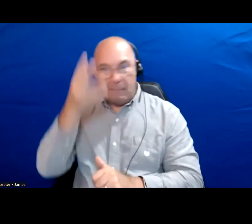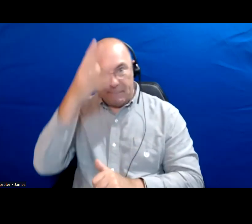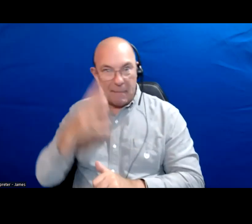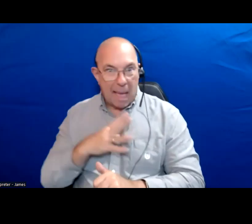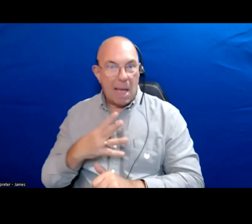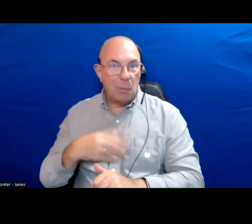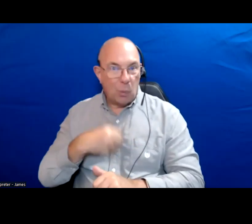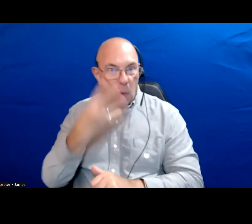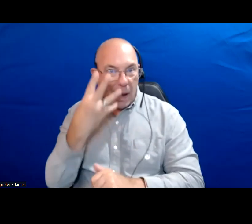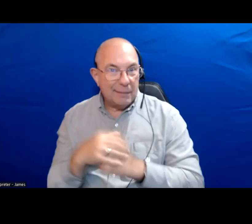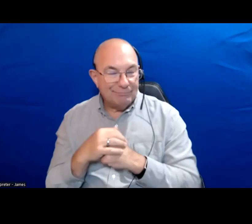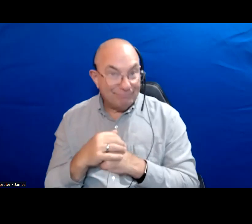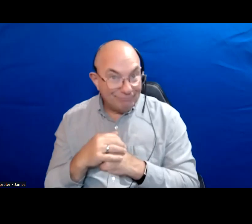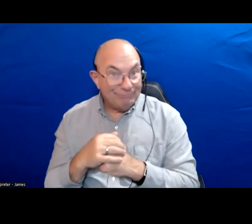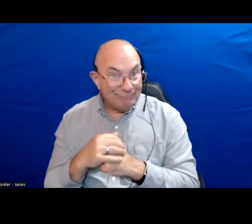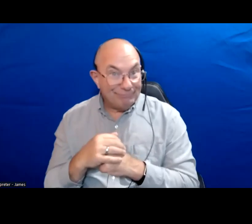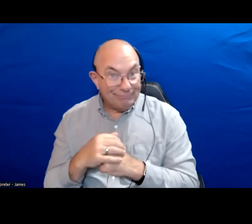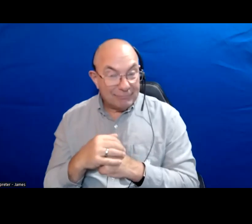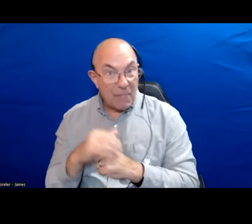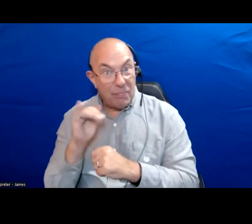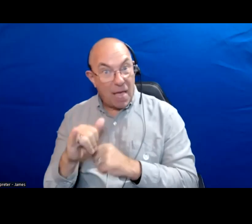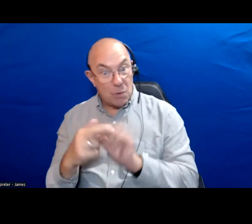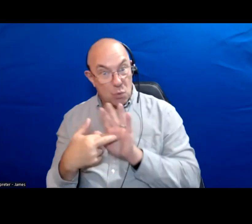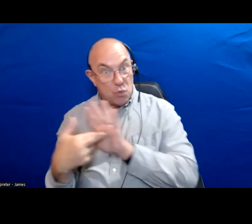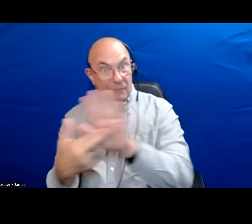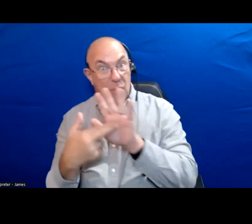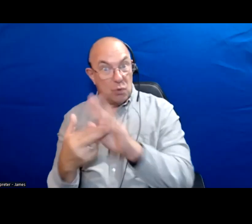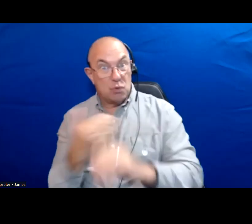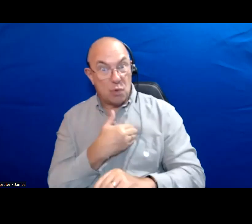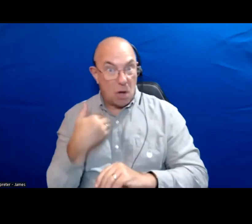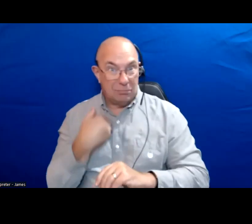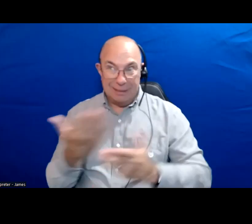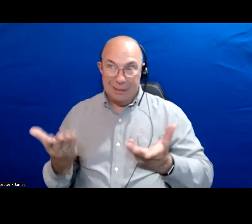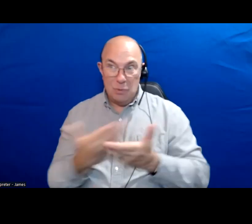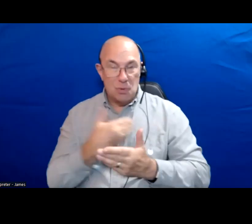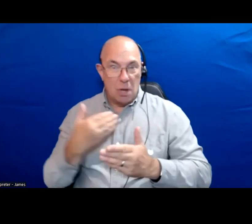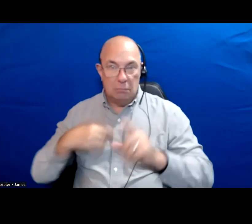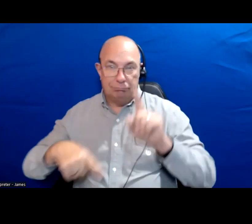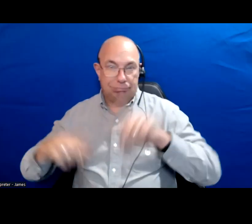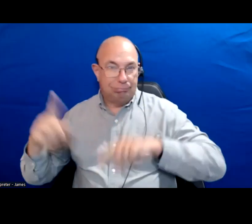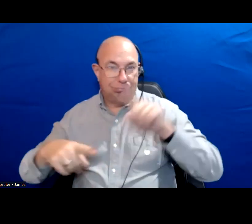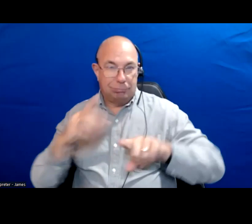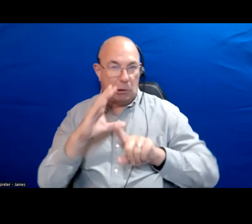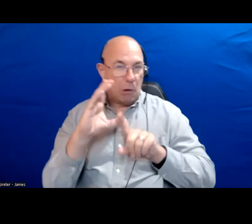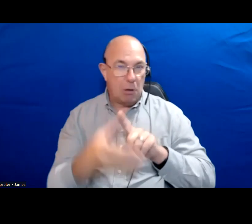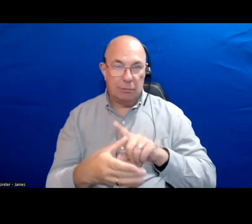And this does not reflect Toronto at all we are one of the most multiracial, multicultural cities in the world.